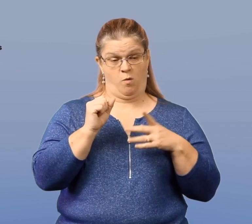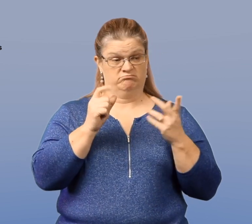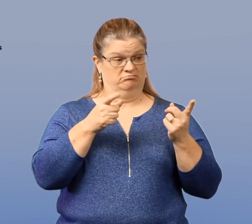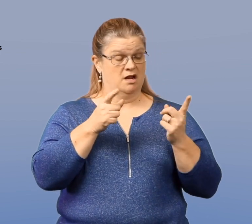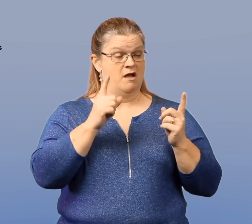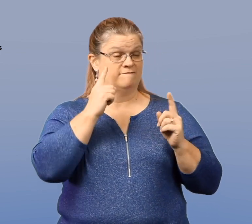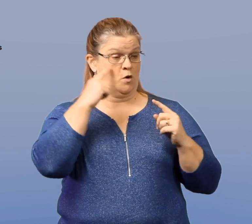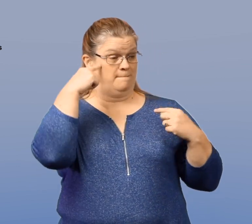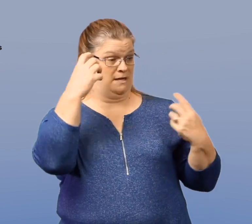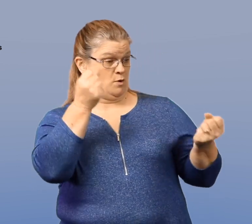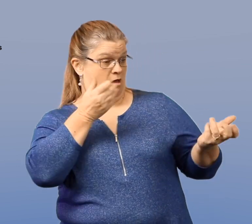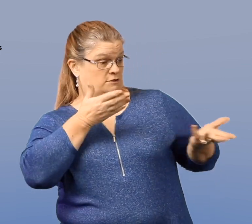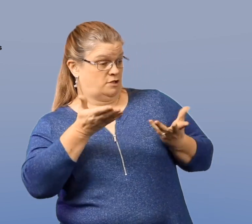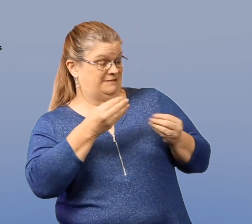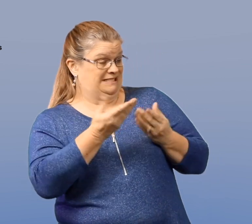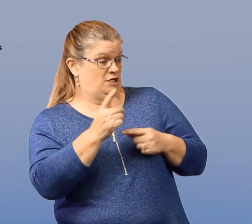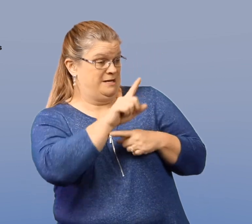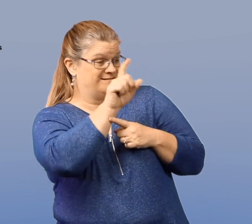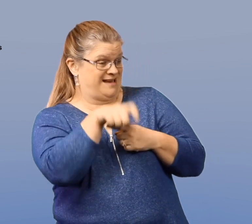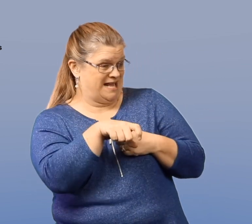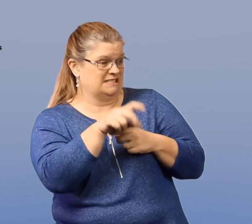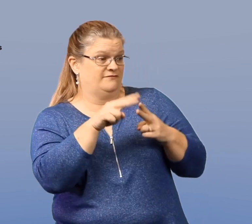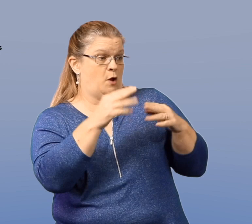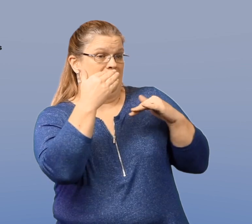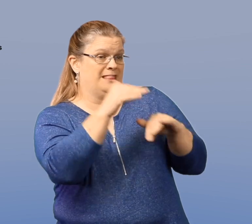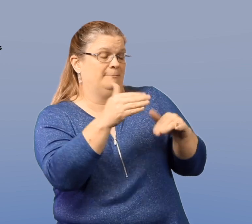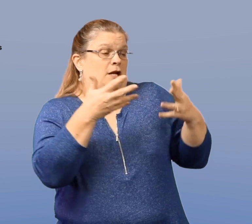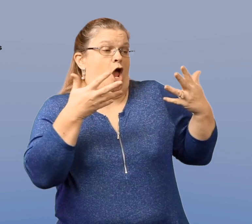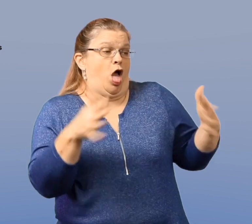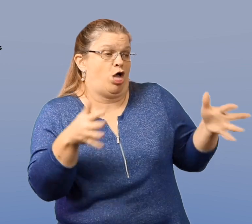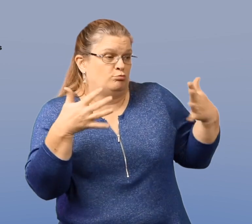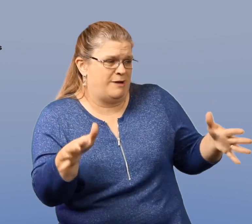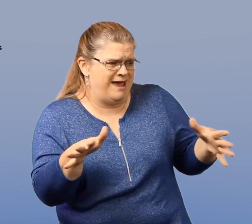So, for mental health services in the state being limited already,